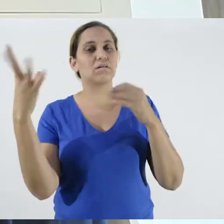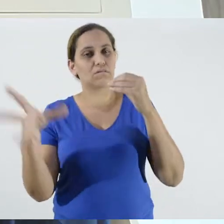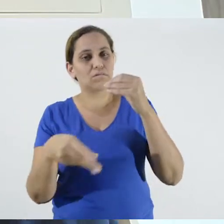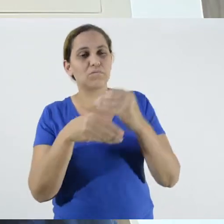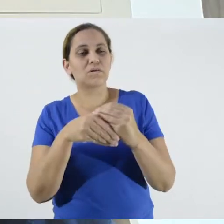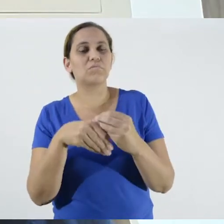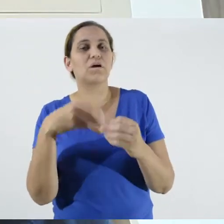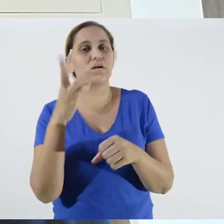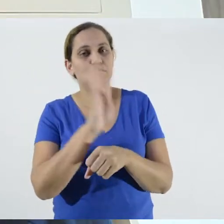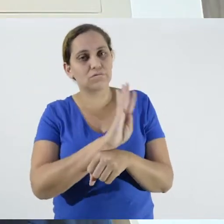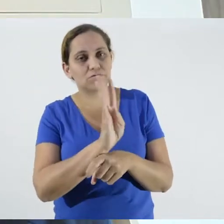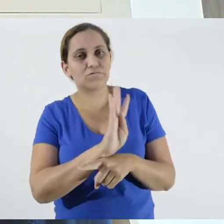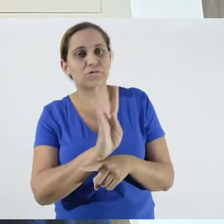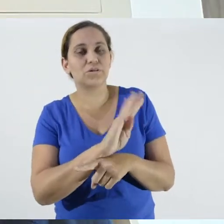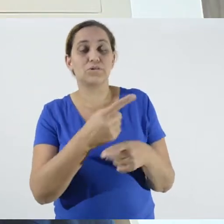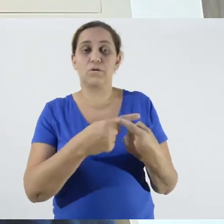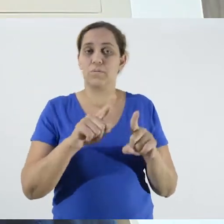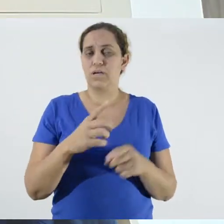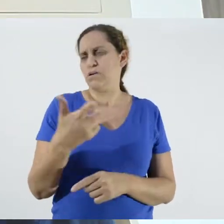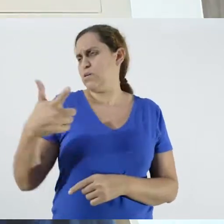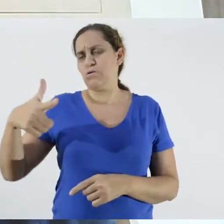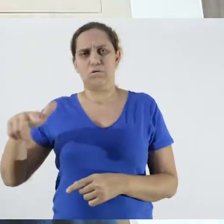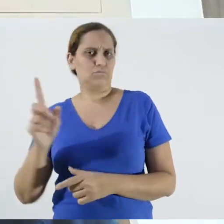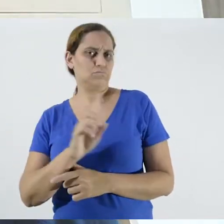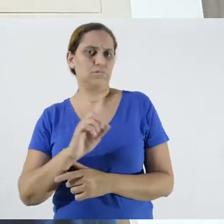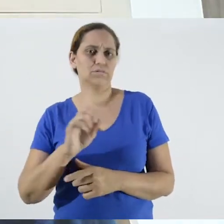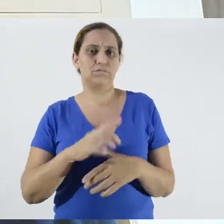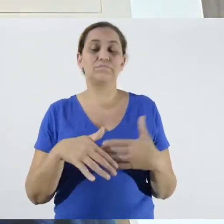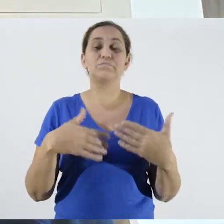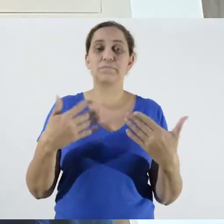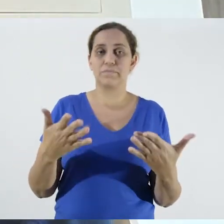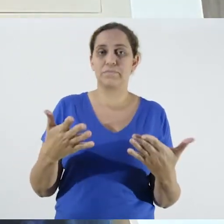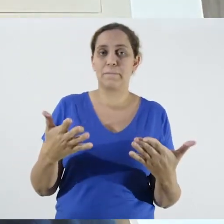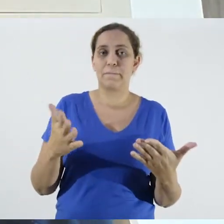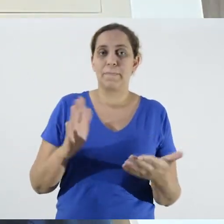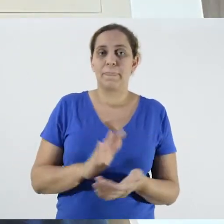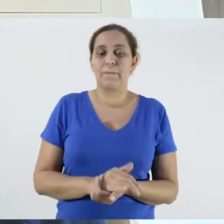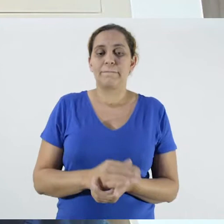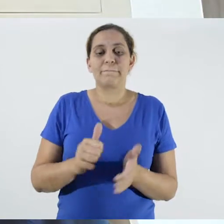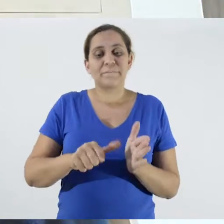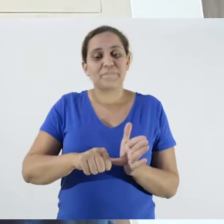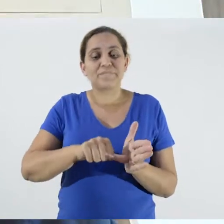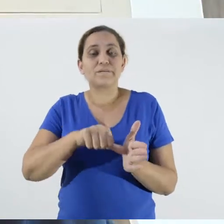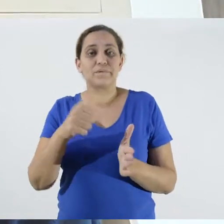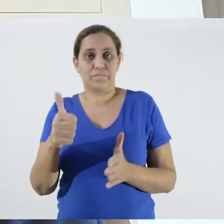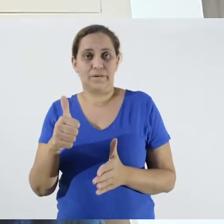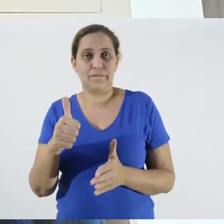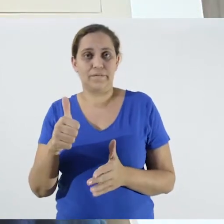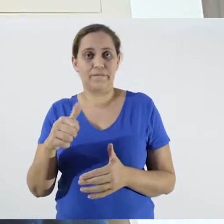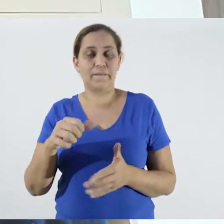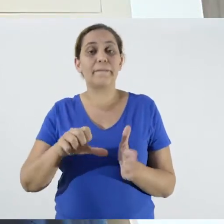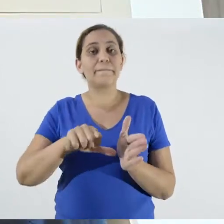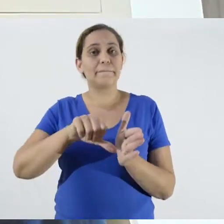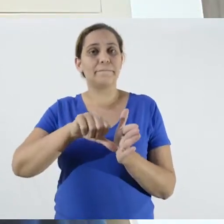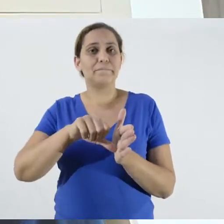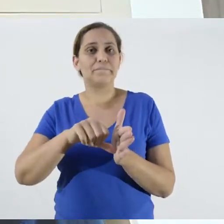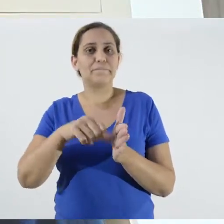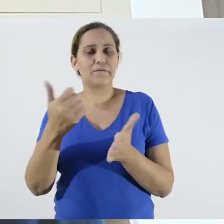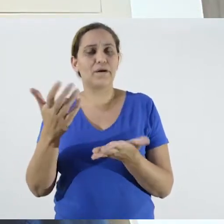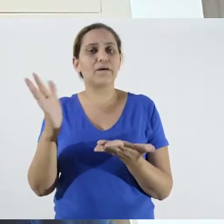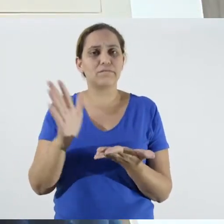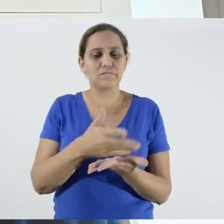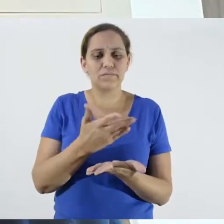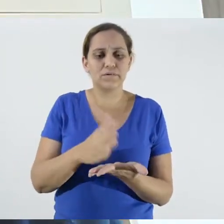however, others do not. The first manual for the combat